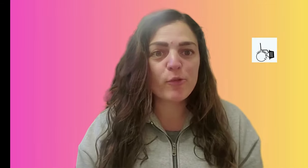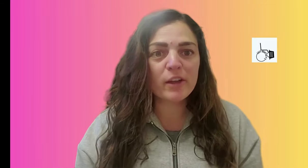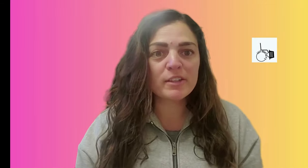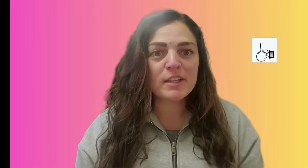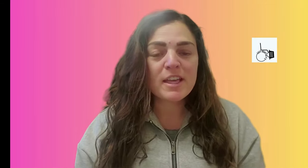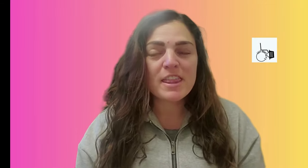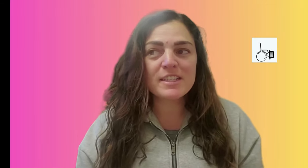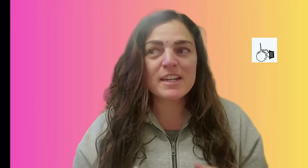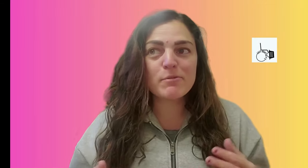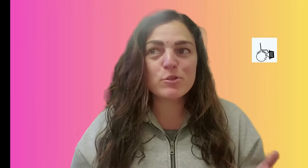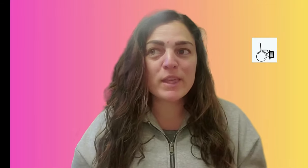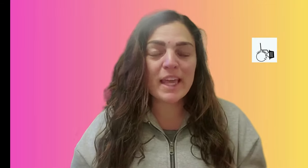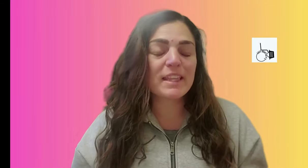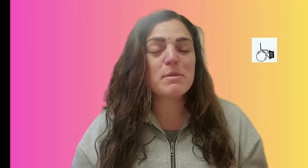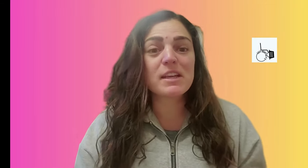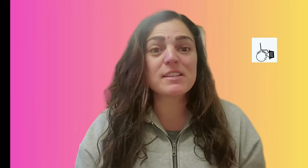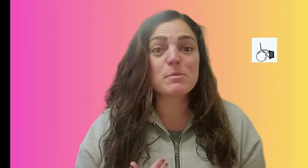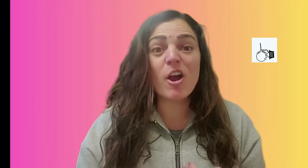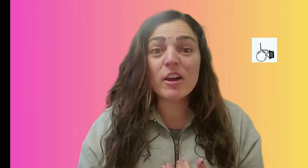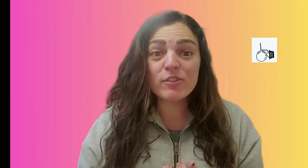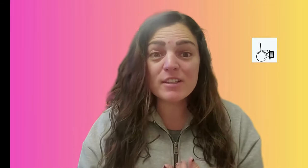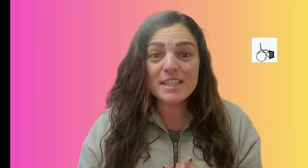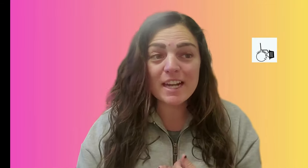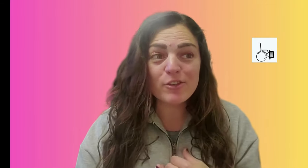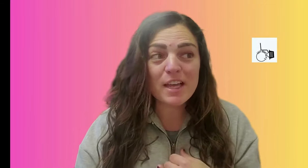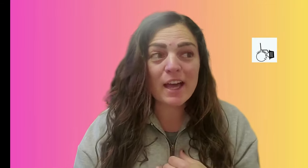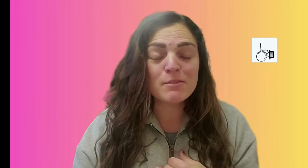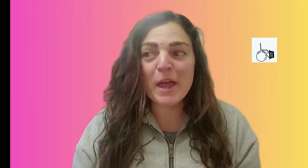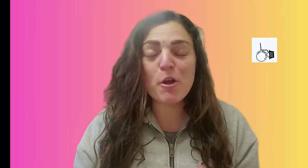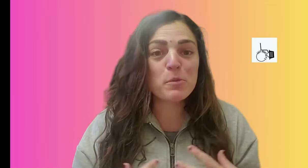just some fun things that I've been doing lately because it's been hard for us to get outside I